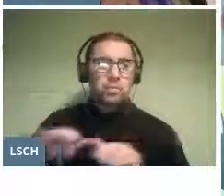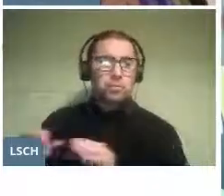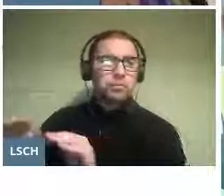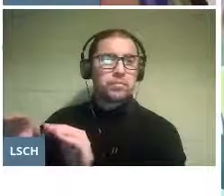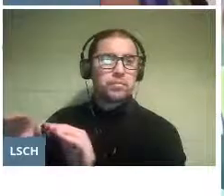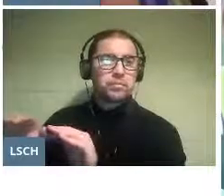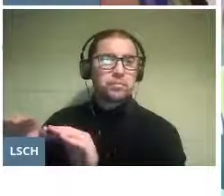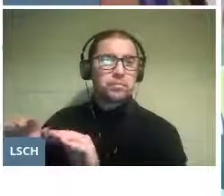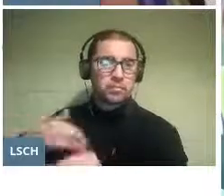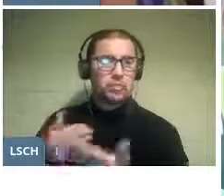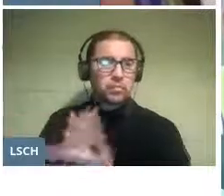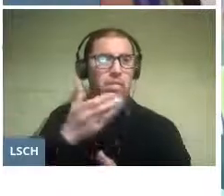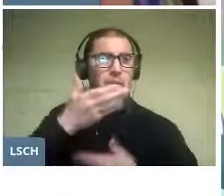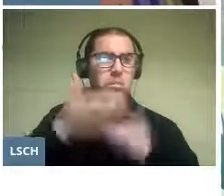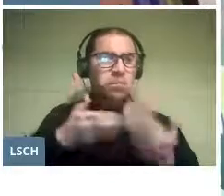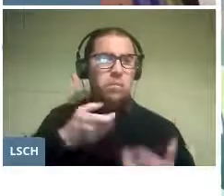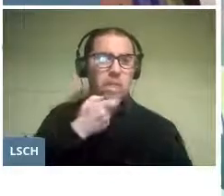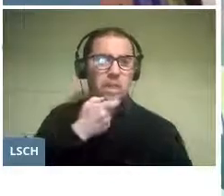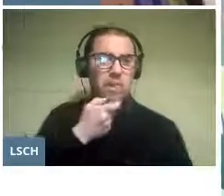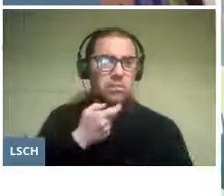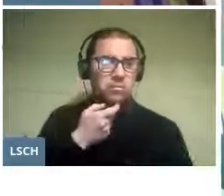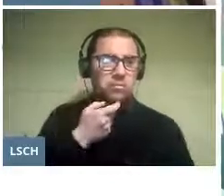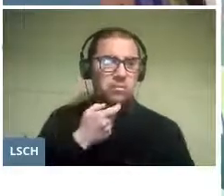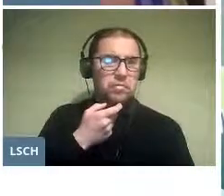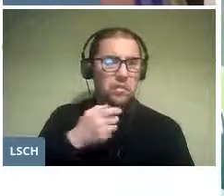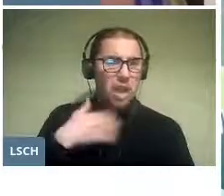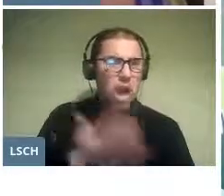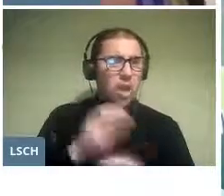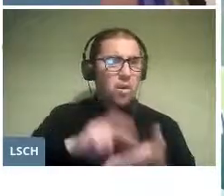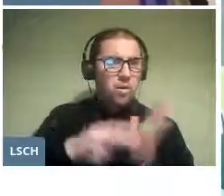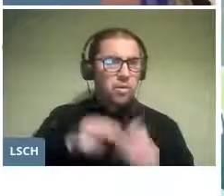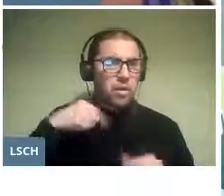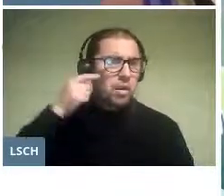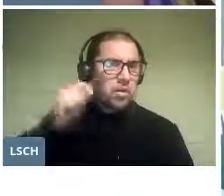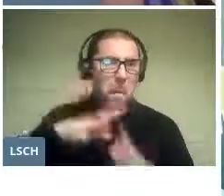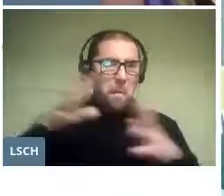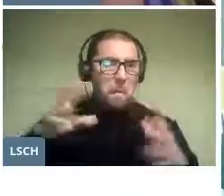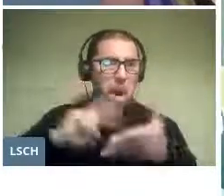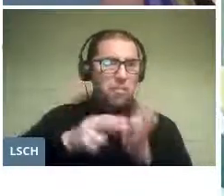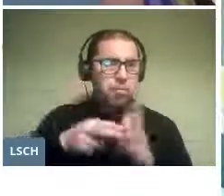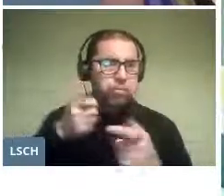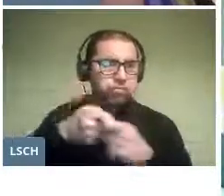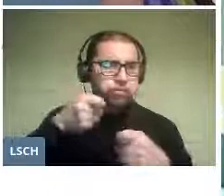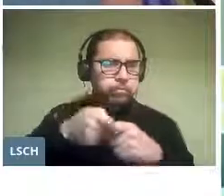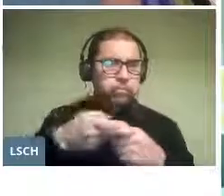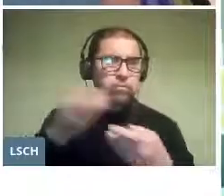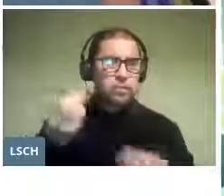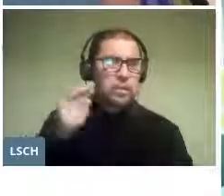Today I got in trouble. And Grandma' kissed the big bad wolf.